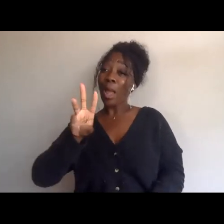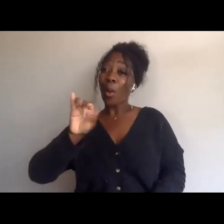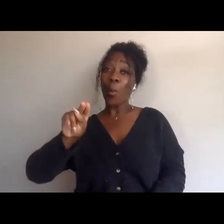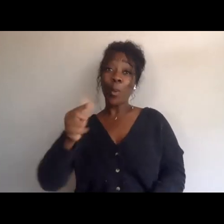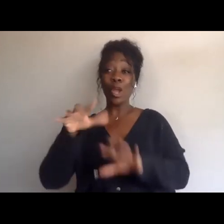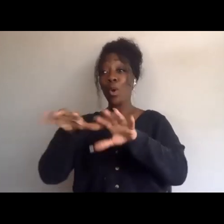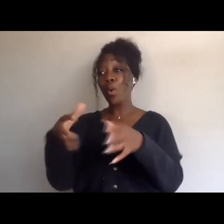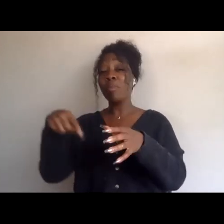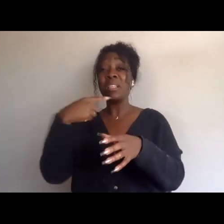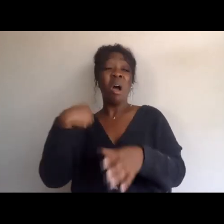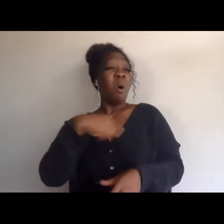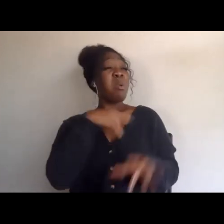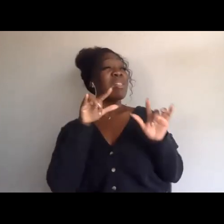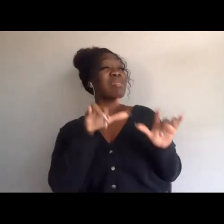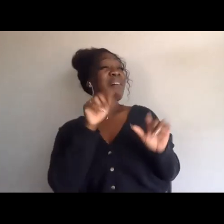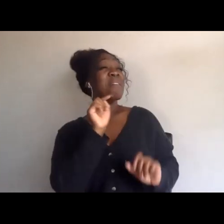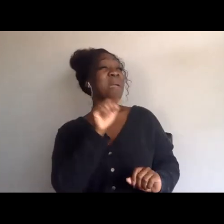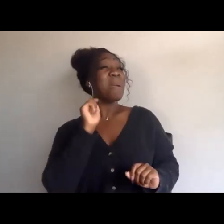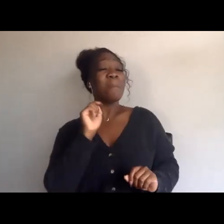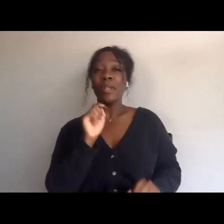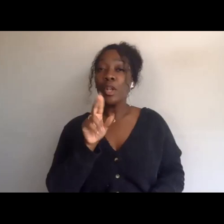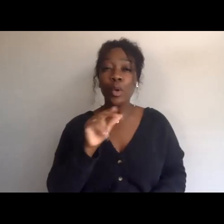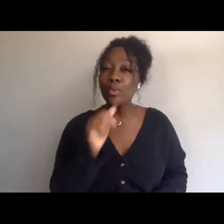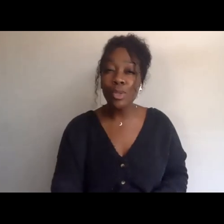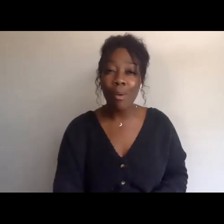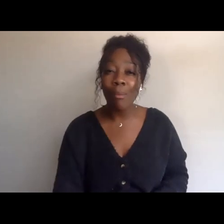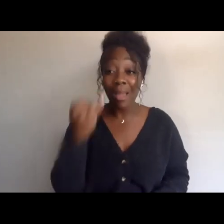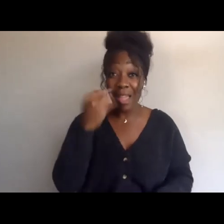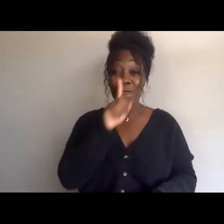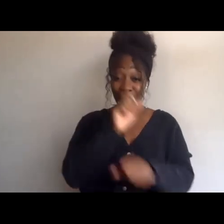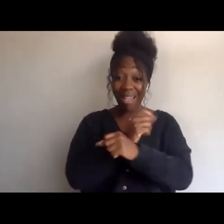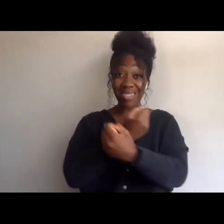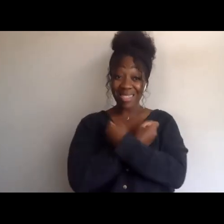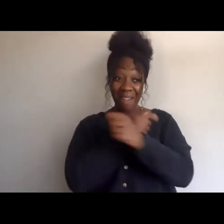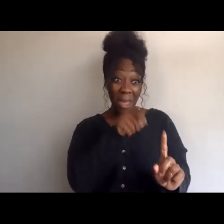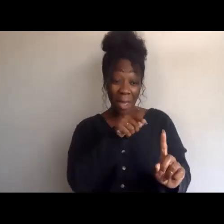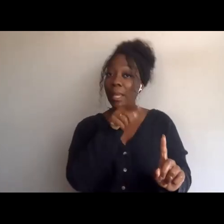he wouldn't have been assassinated, right? And so the reason they tell us this lie